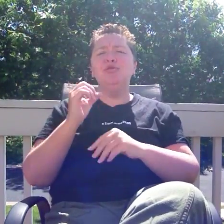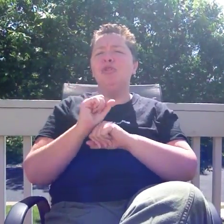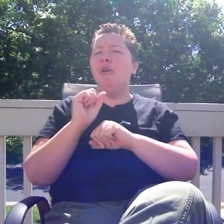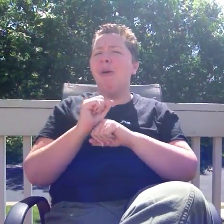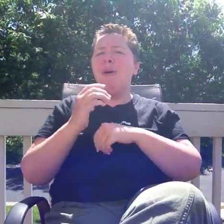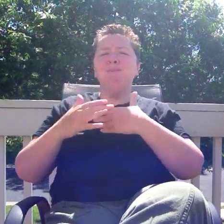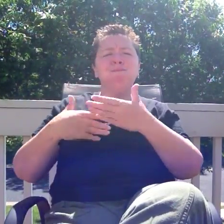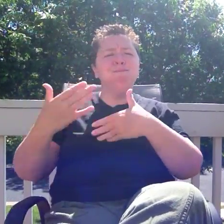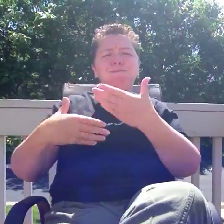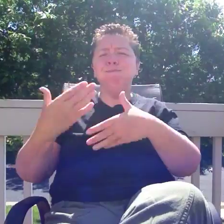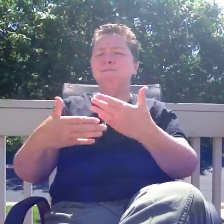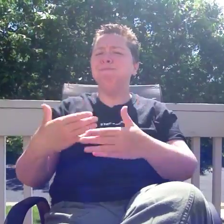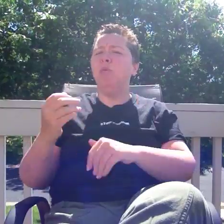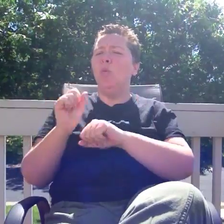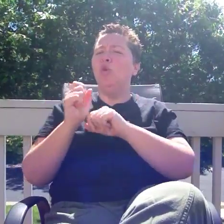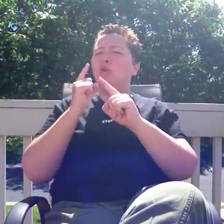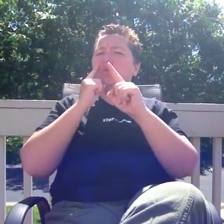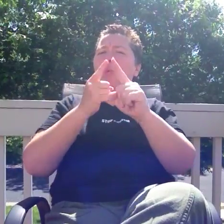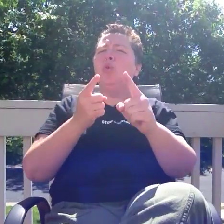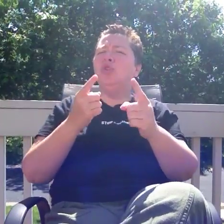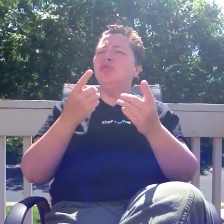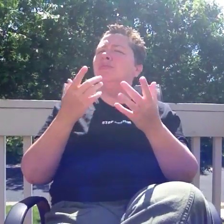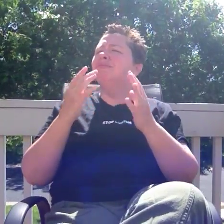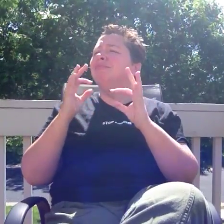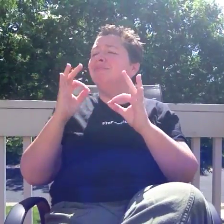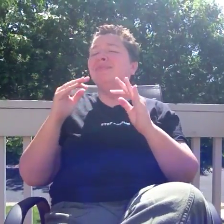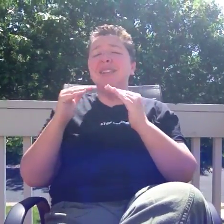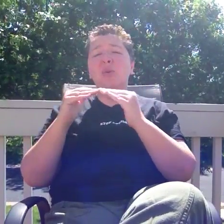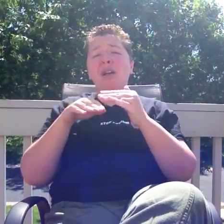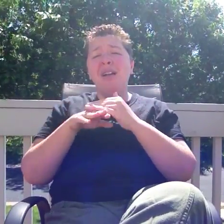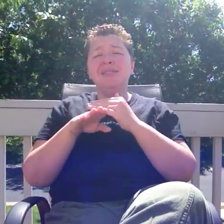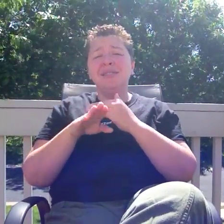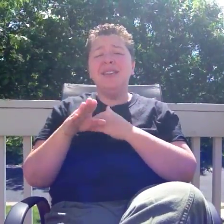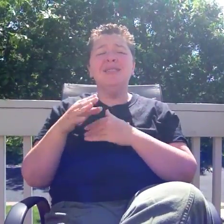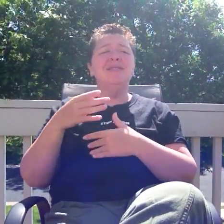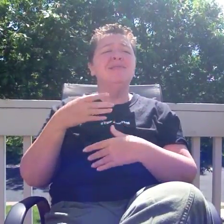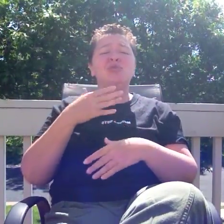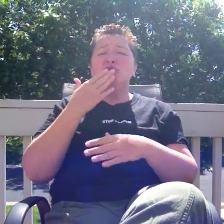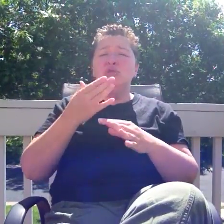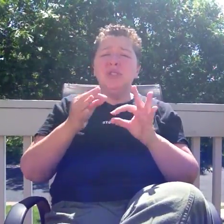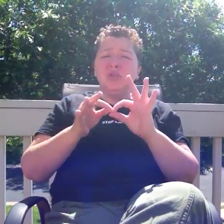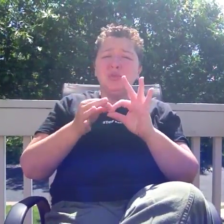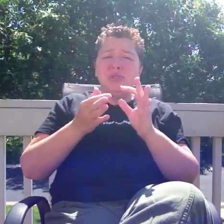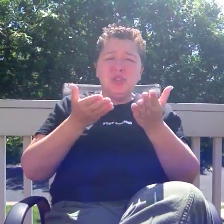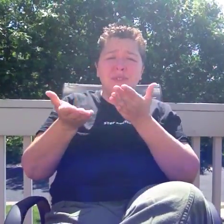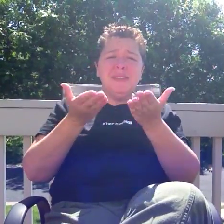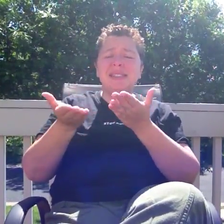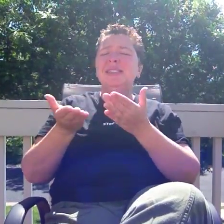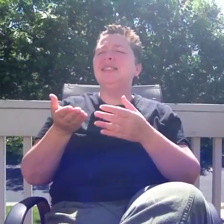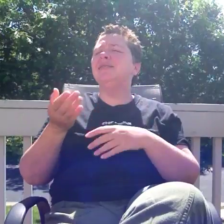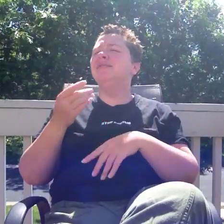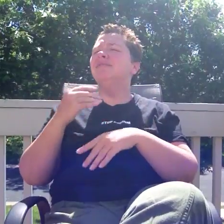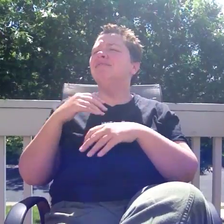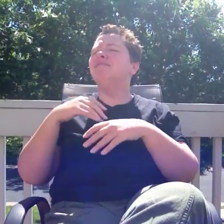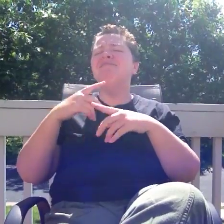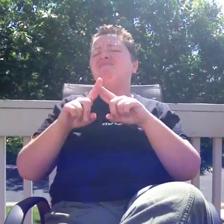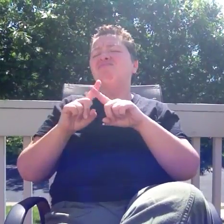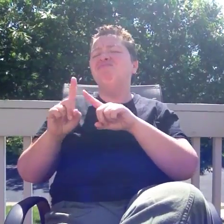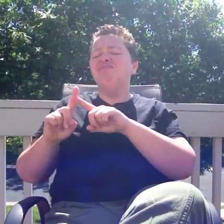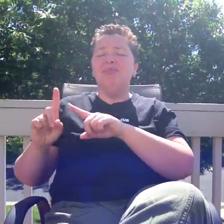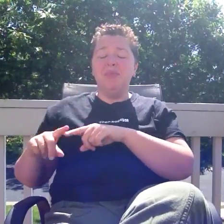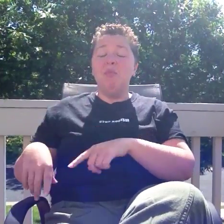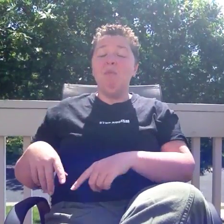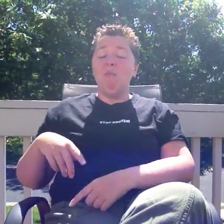incredible work on issues related to equal access, quality interpreting.